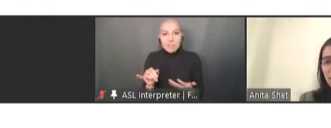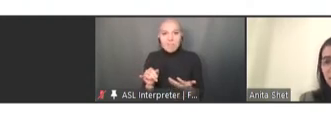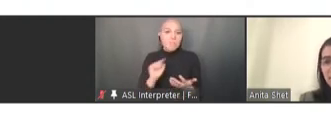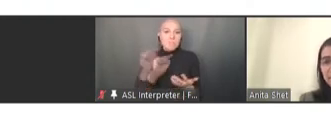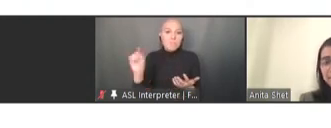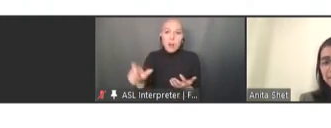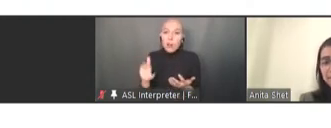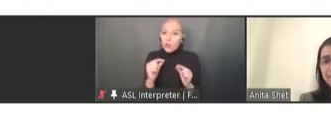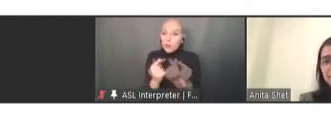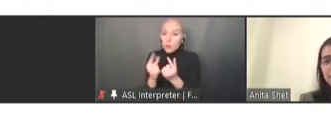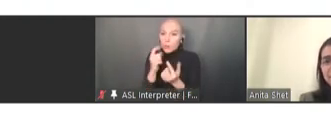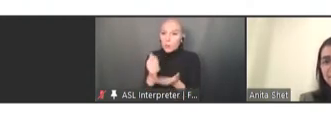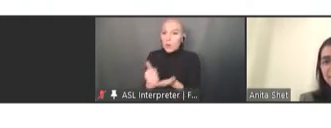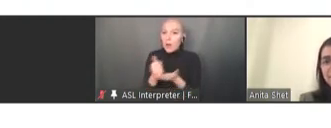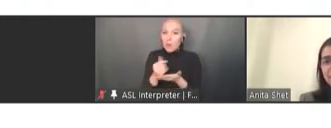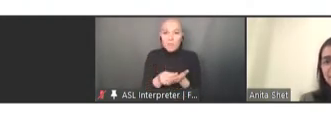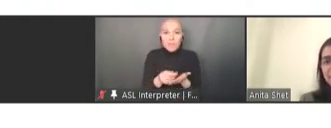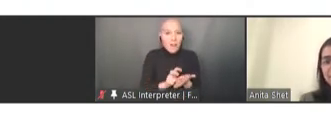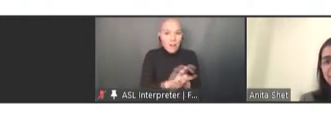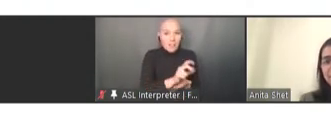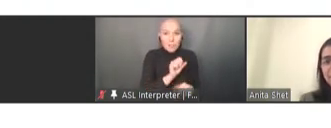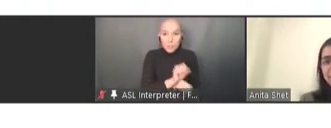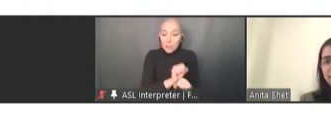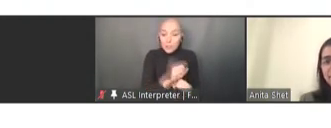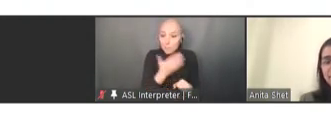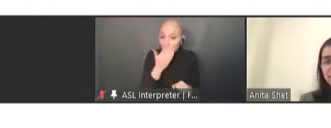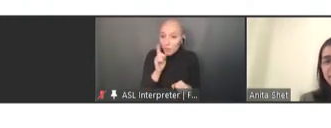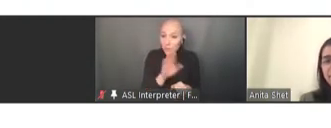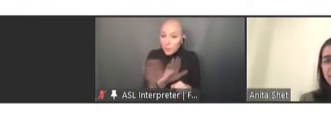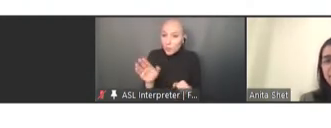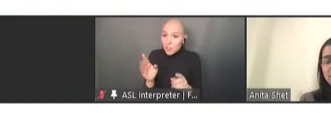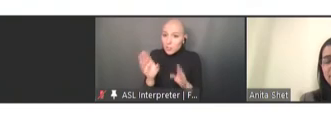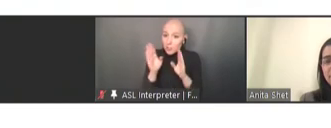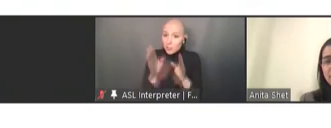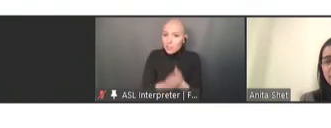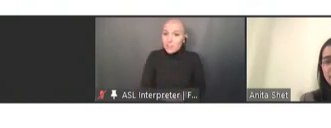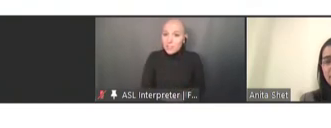Robert Hopkins: Thank you Dr. Shet. We appreciate your presentation.